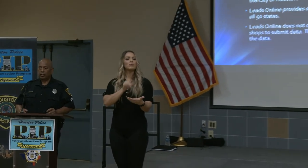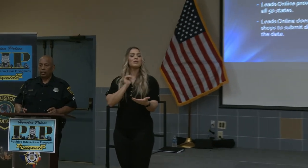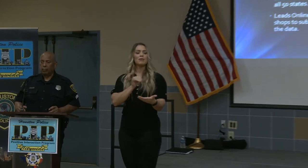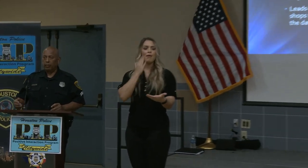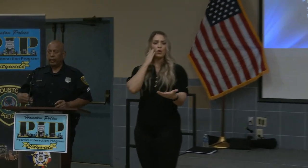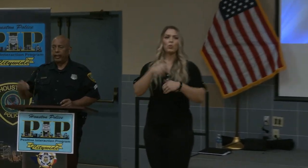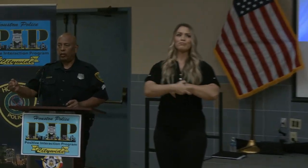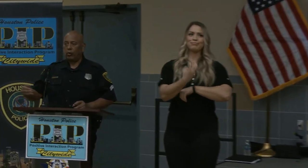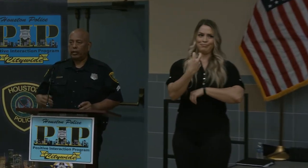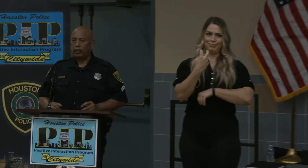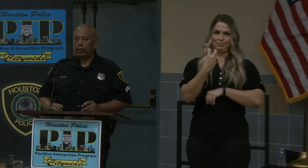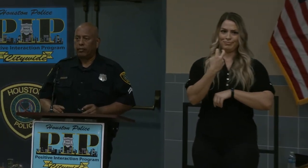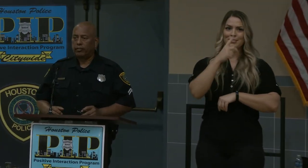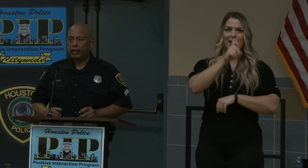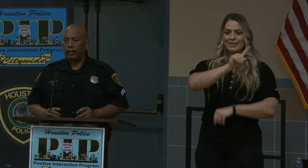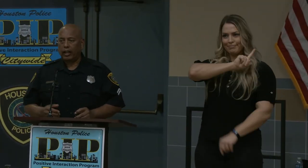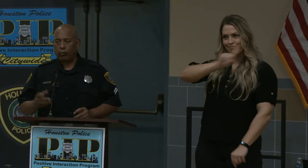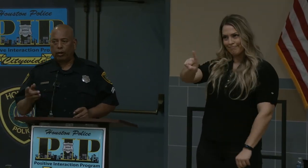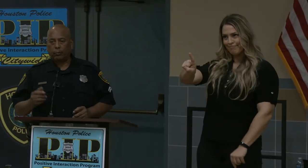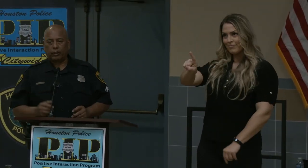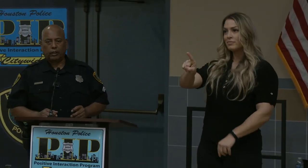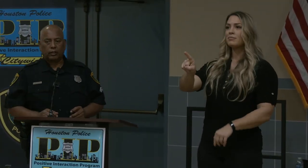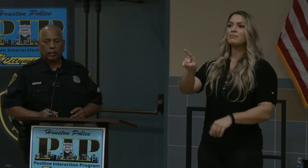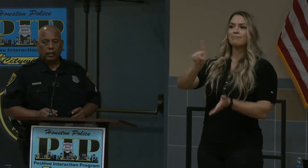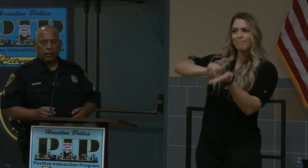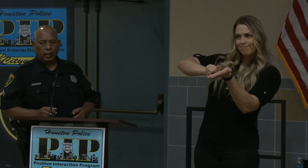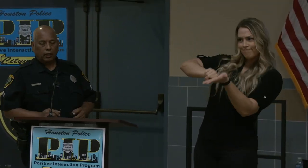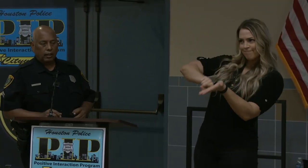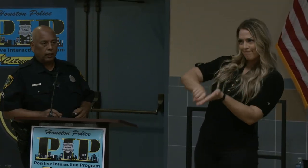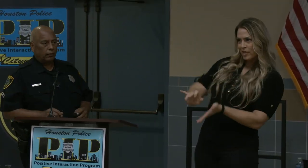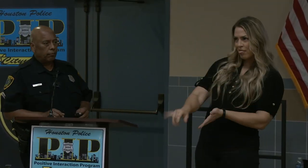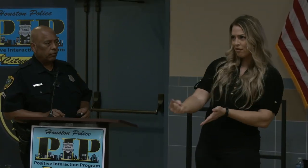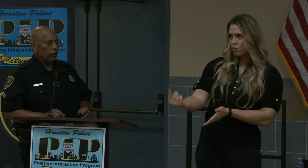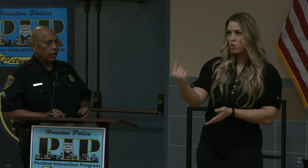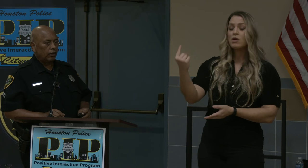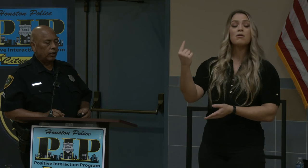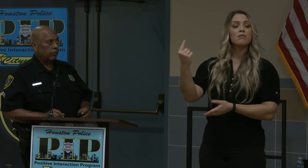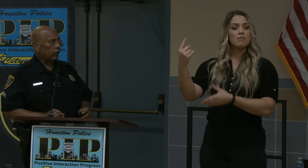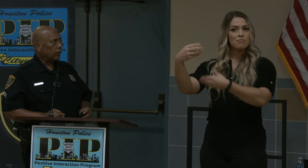that means i got to go out there and investigate that one particular catalytic converter